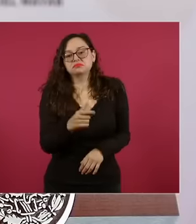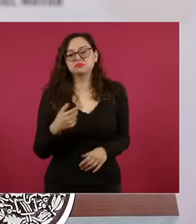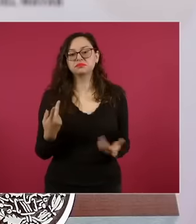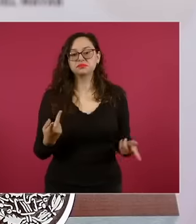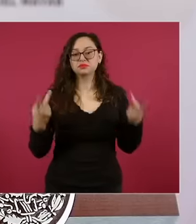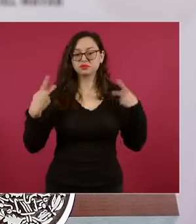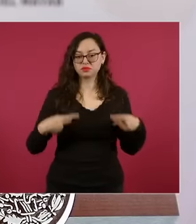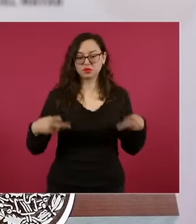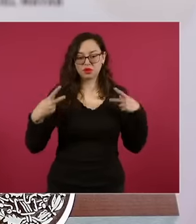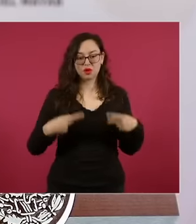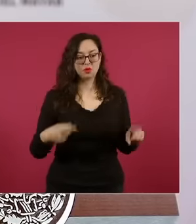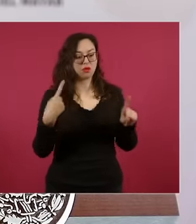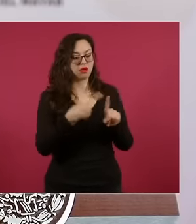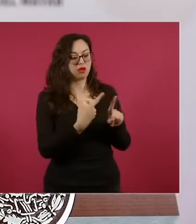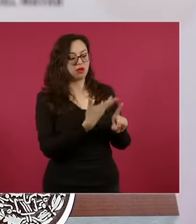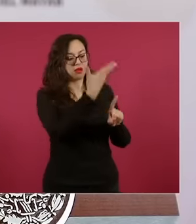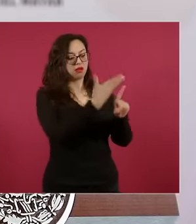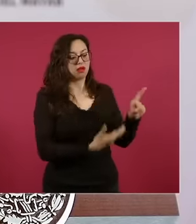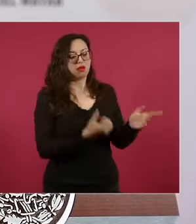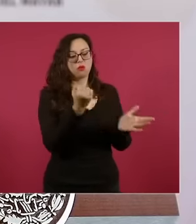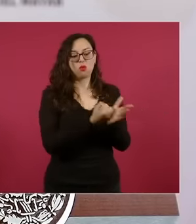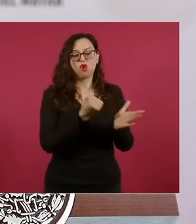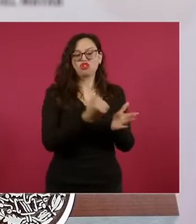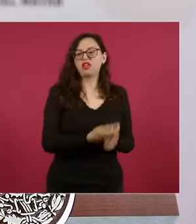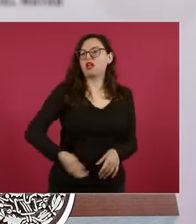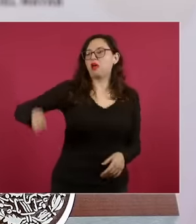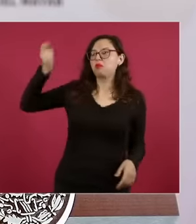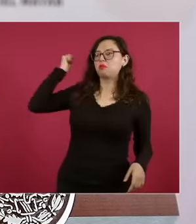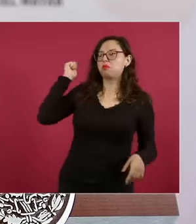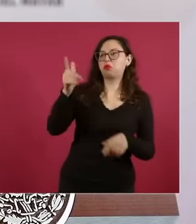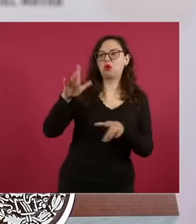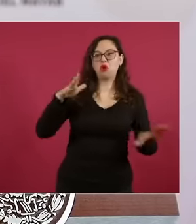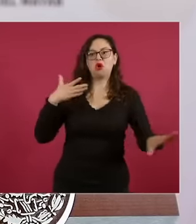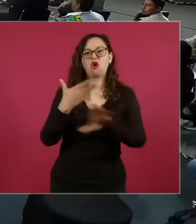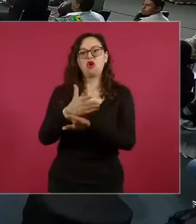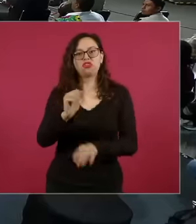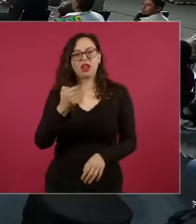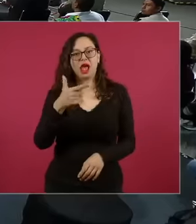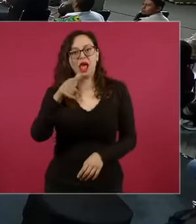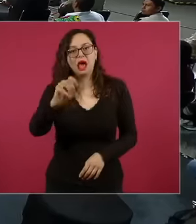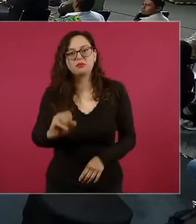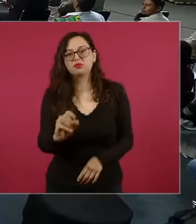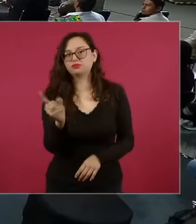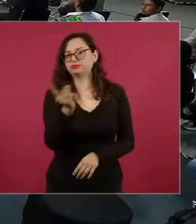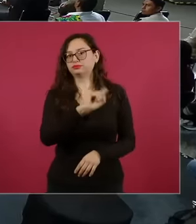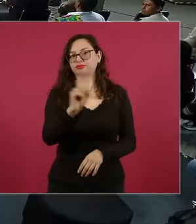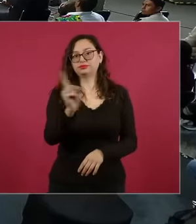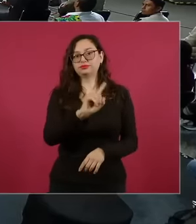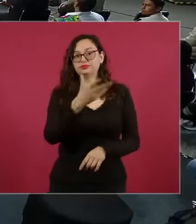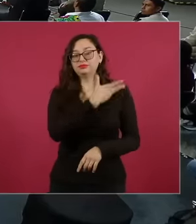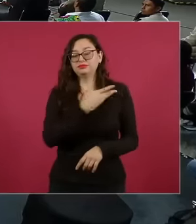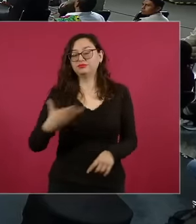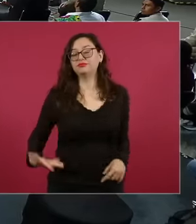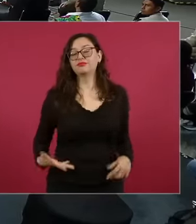attack Andrés Manuel López Obrador attacked the president of Mexico in other countries it has happened